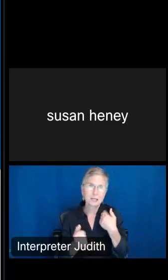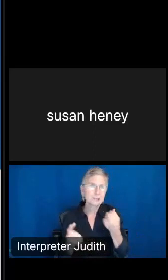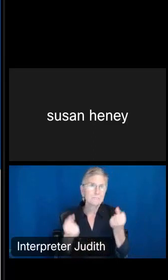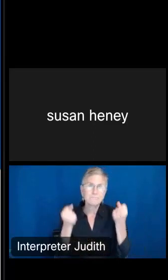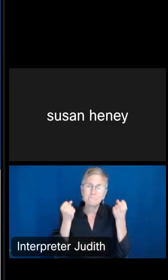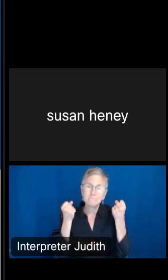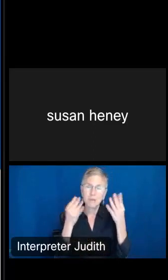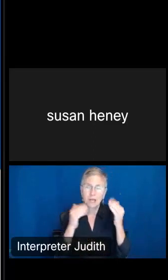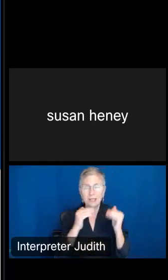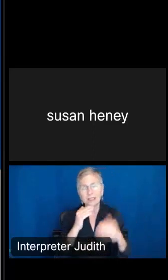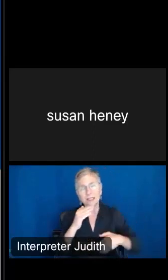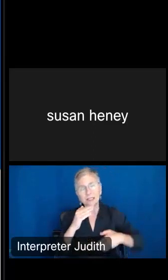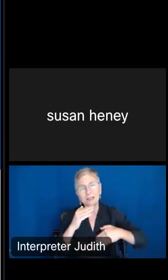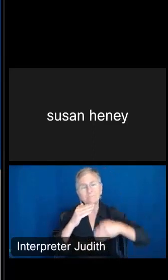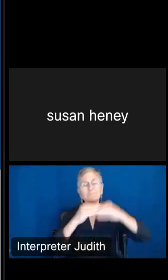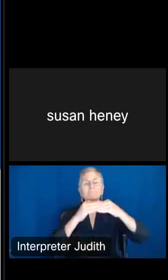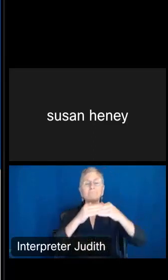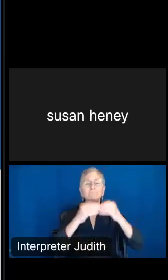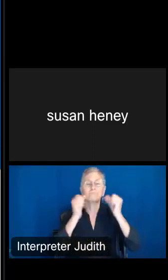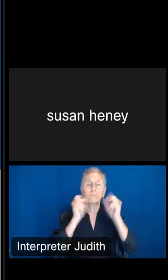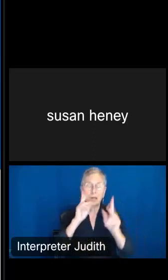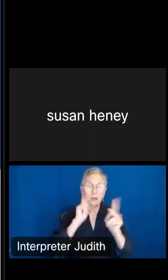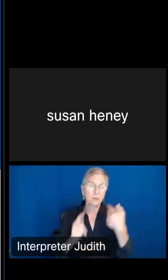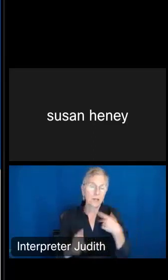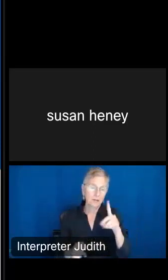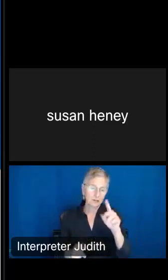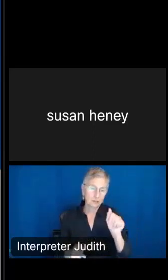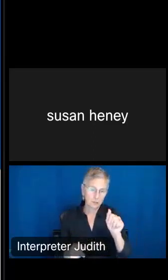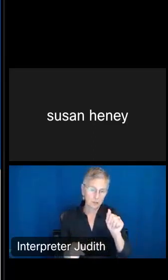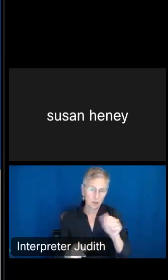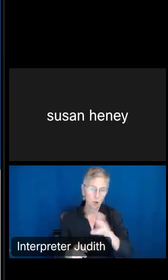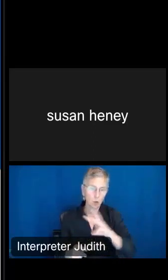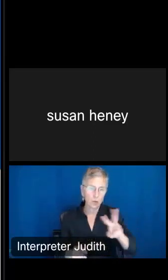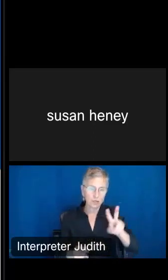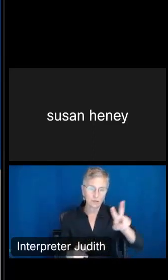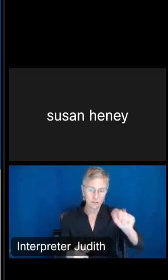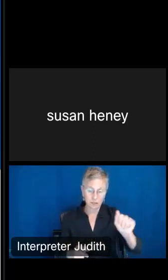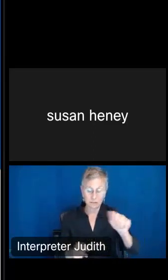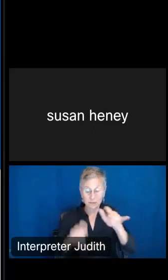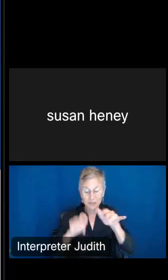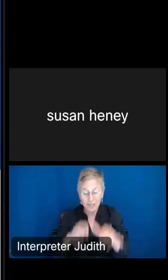population with people who have a disability. So once I typed a disability West Virginia,